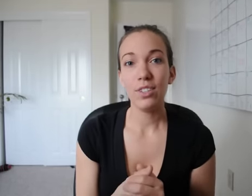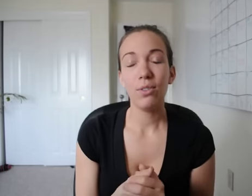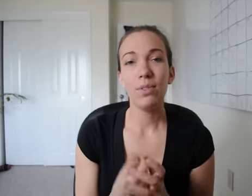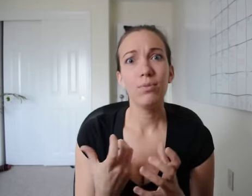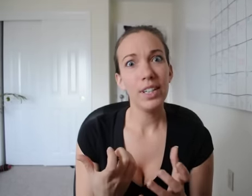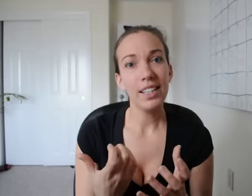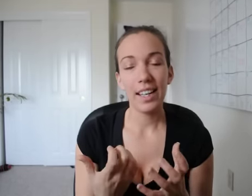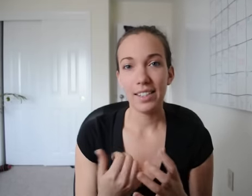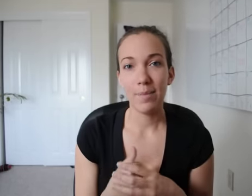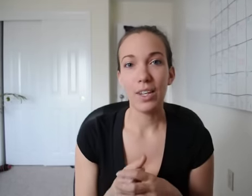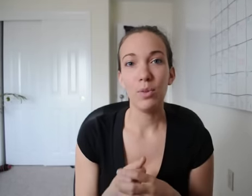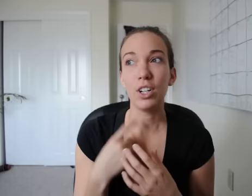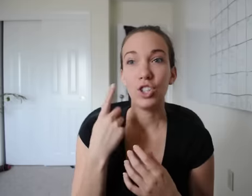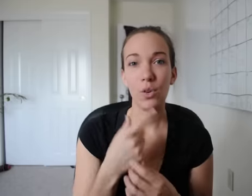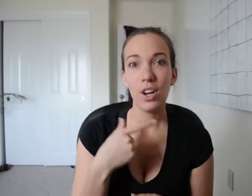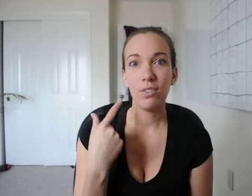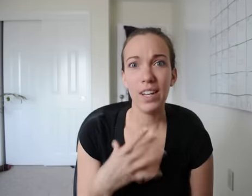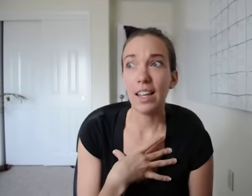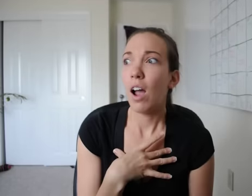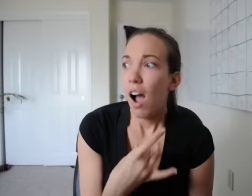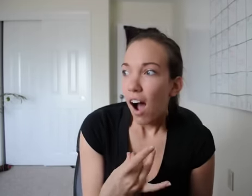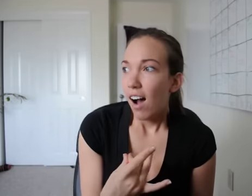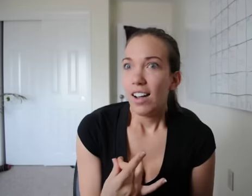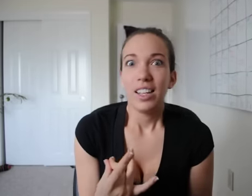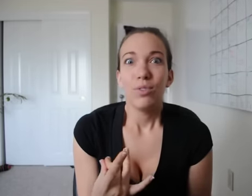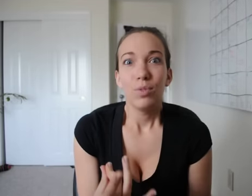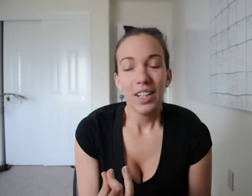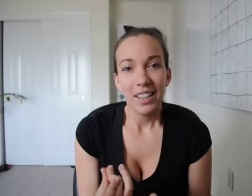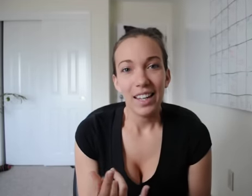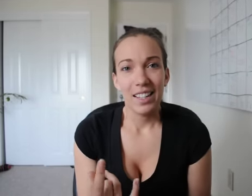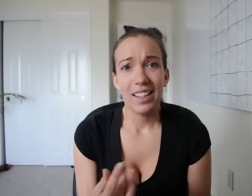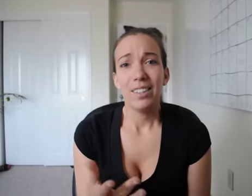Sign language is very visual right? So if you really like something you want to you want to show it on your face like